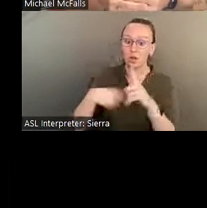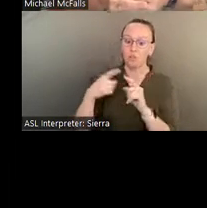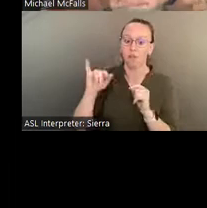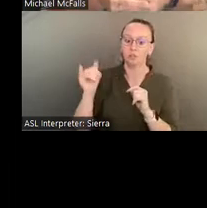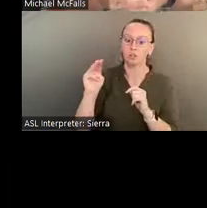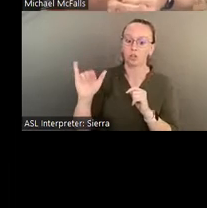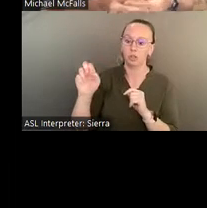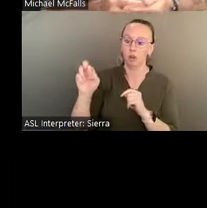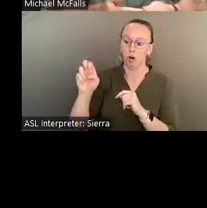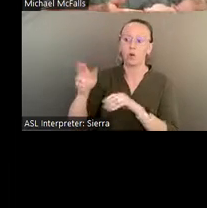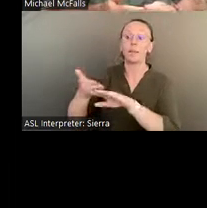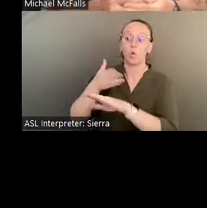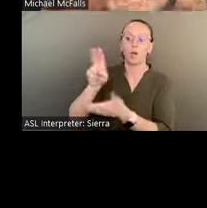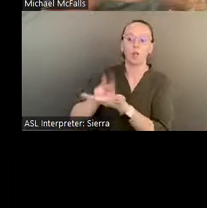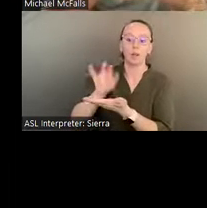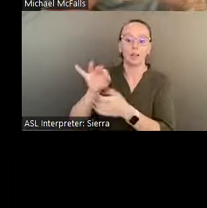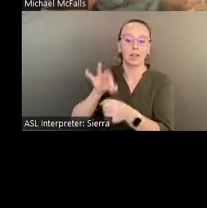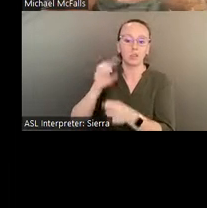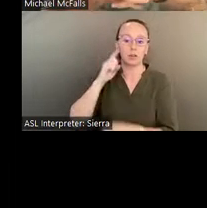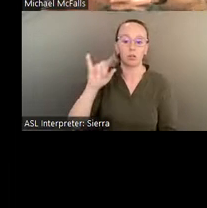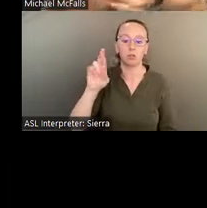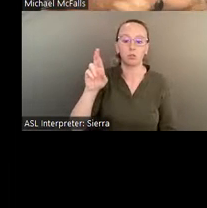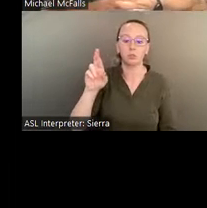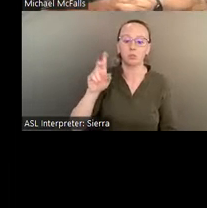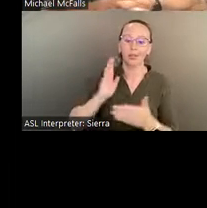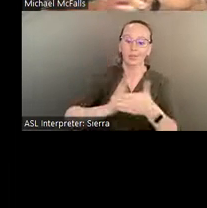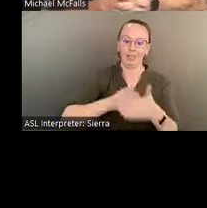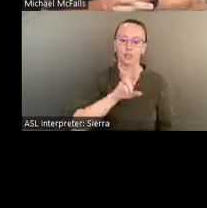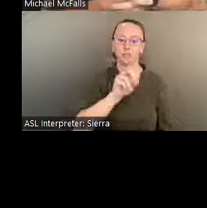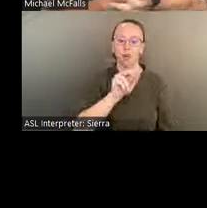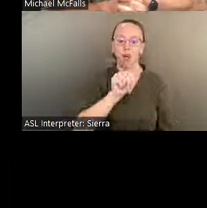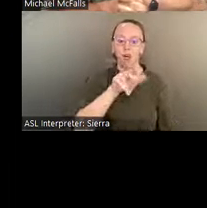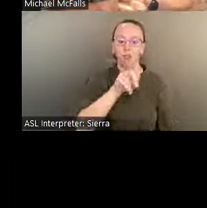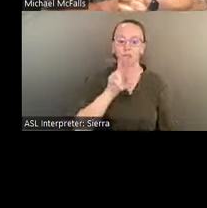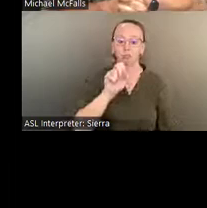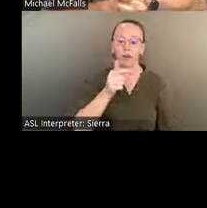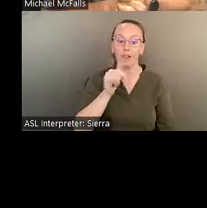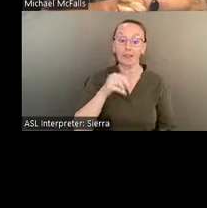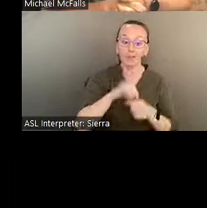In fact, in the book, he says that he told Jimmy Carter that he was going to lose the